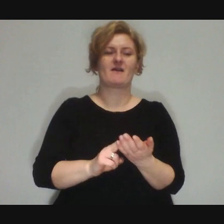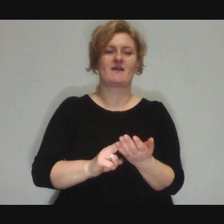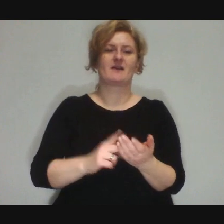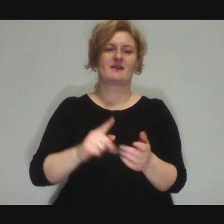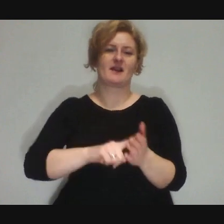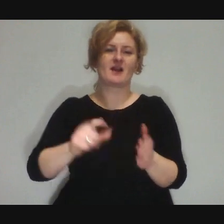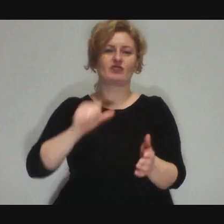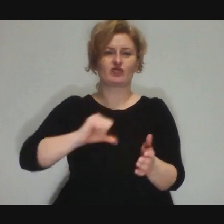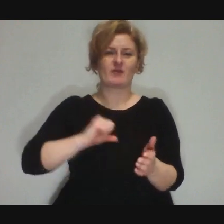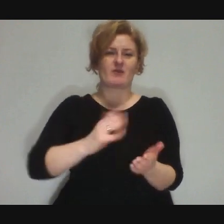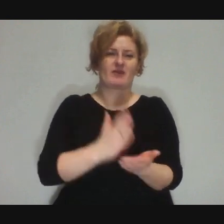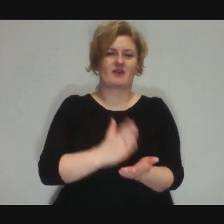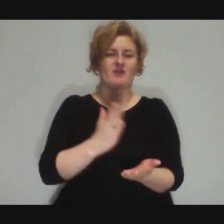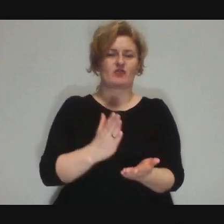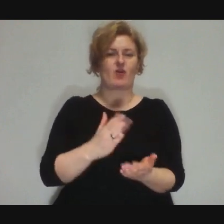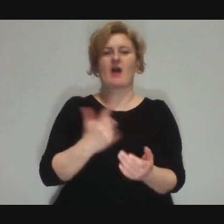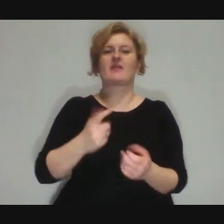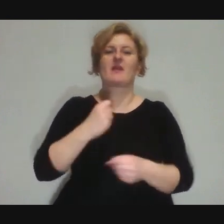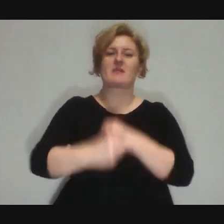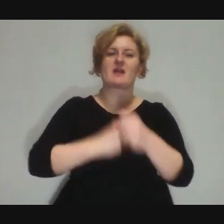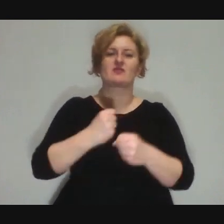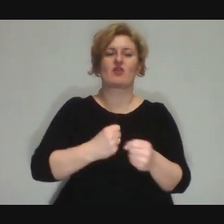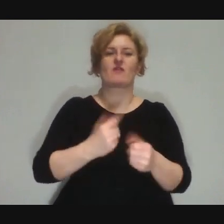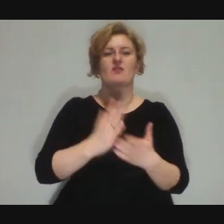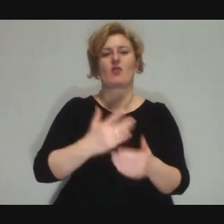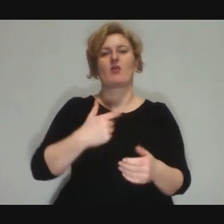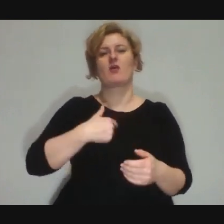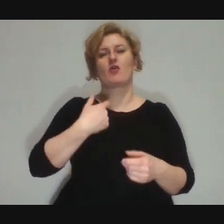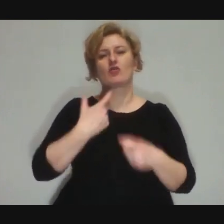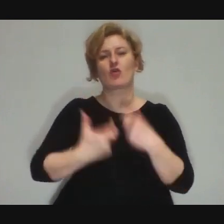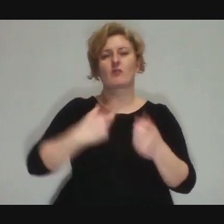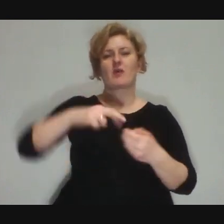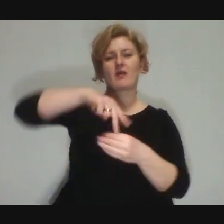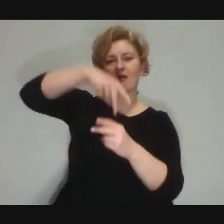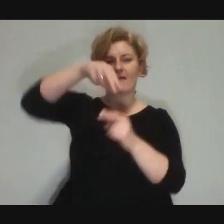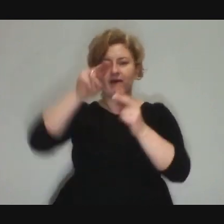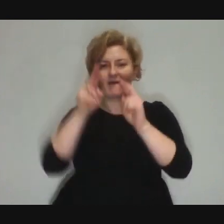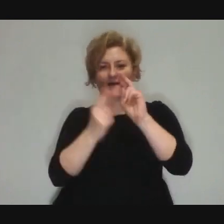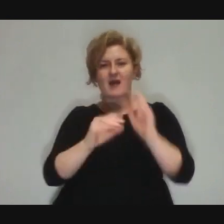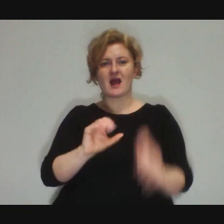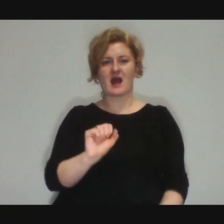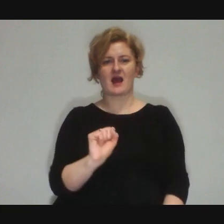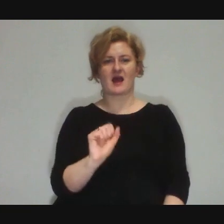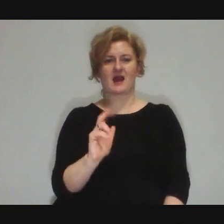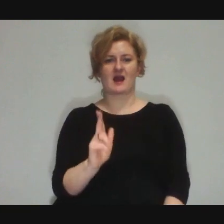but just to feel better, take care of your health, your physicality,